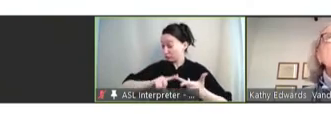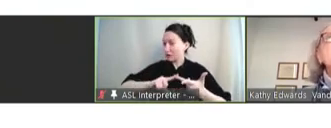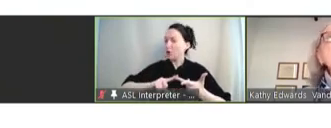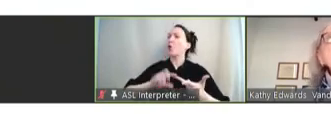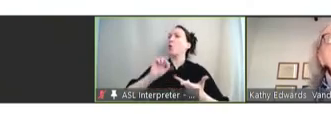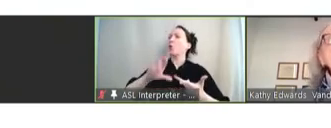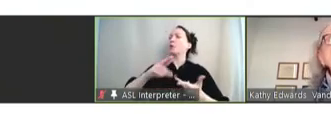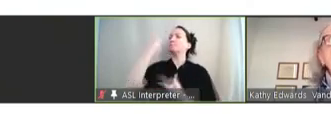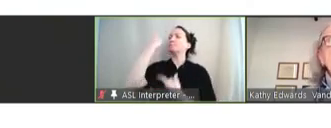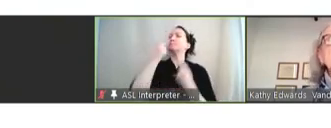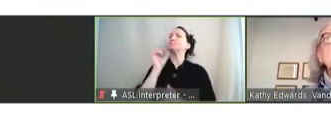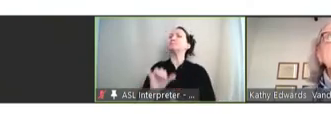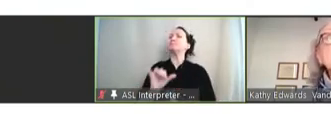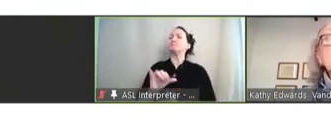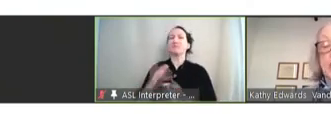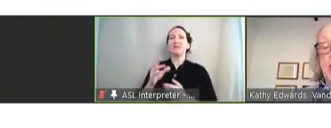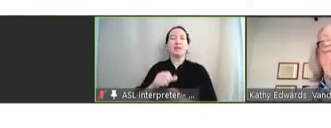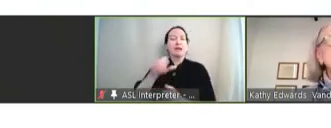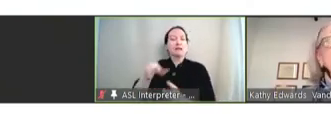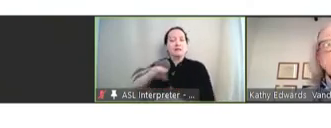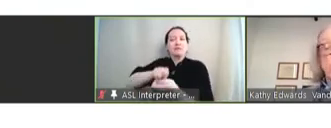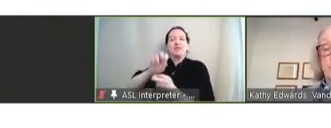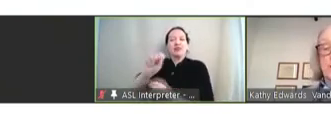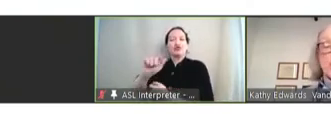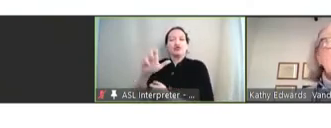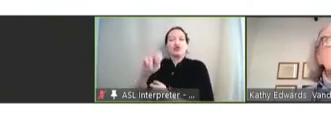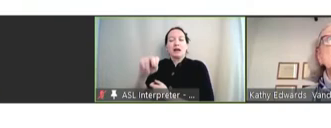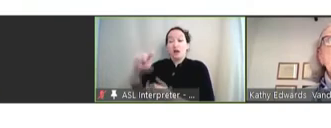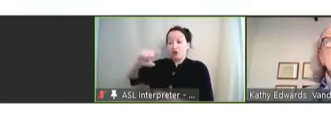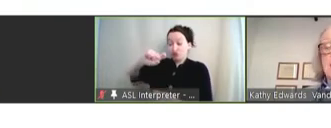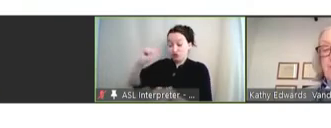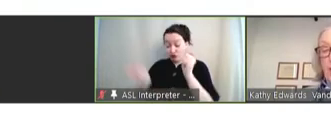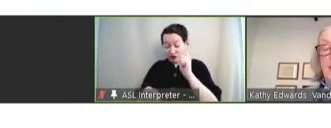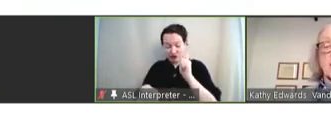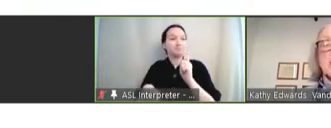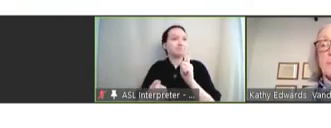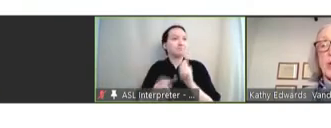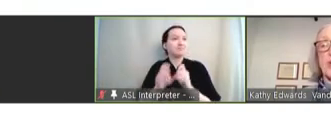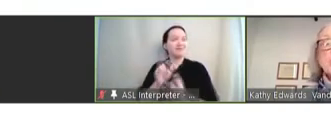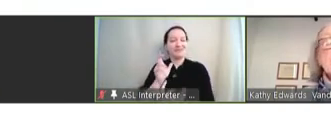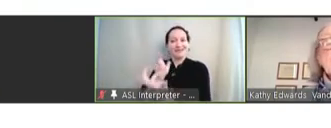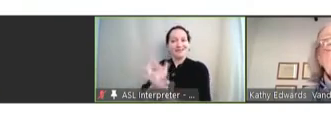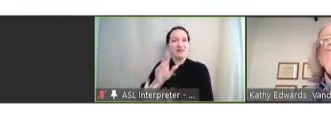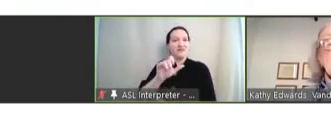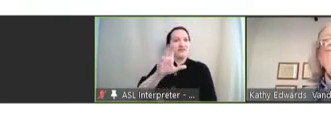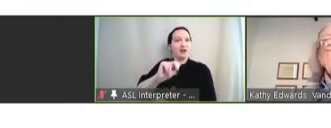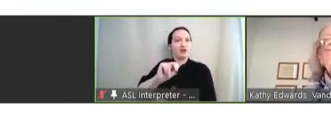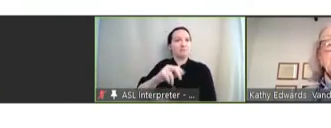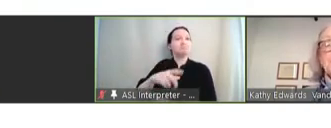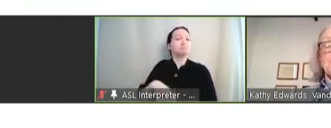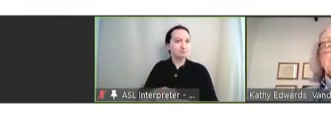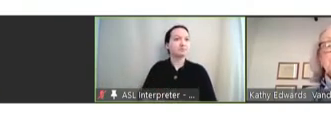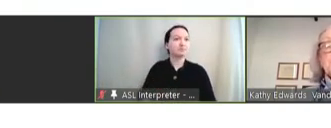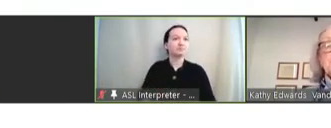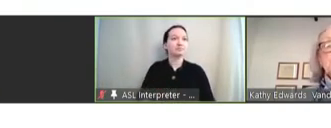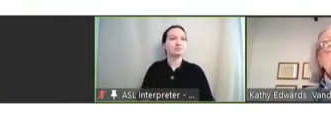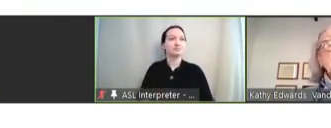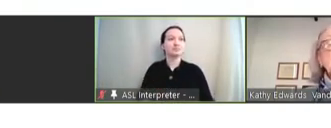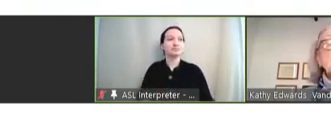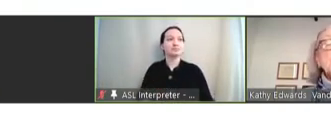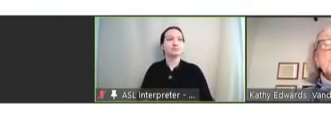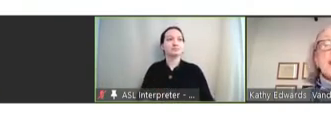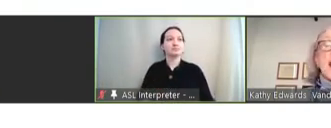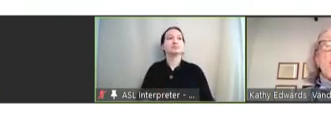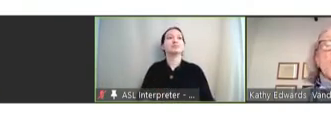that maybe the strains must be changed or should be changed as the variants emerge. Next slide.